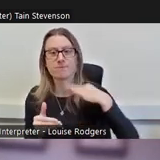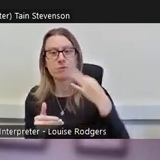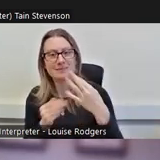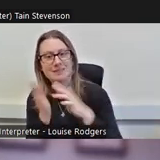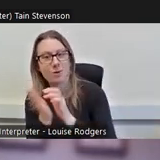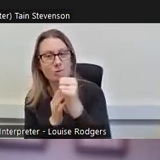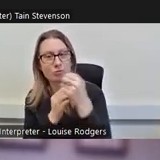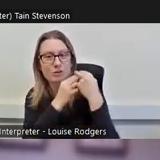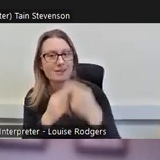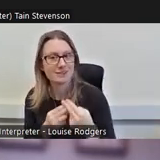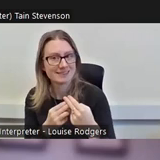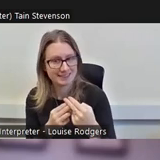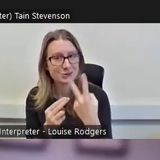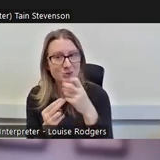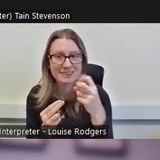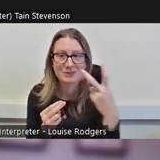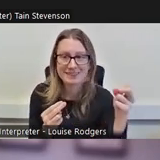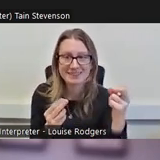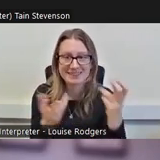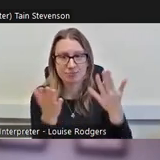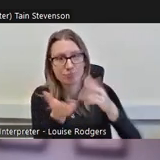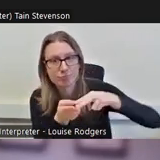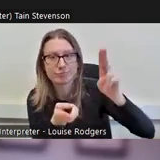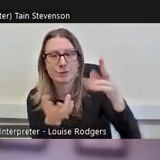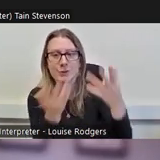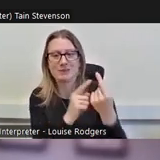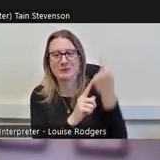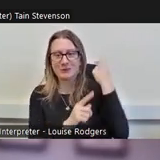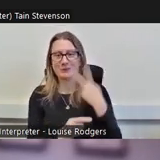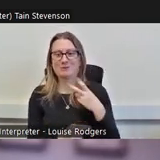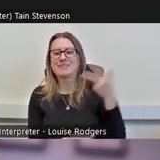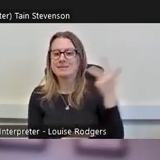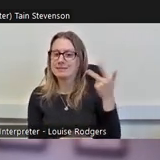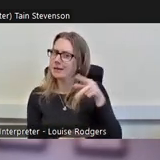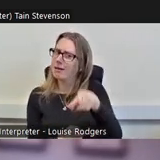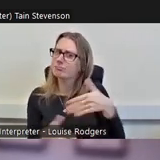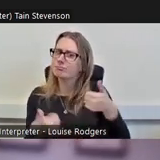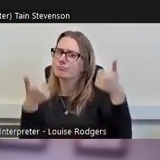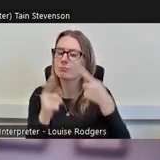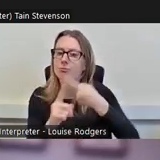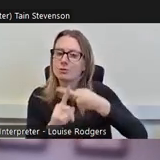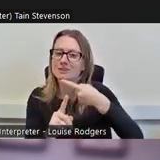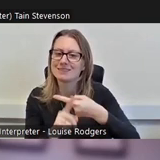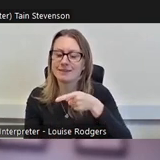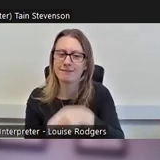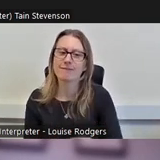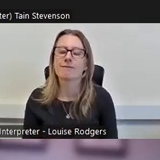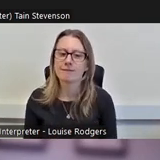than 2018, so that's a real positive. Especially when you think that the way the Scottish Household